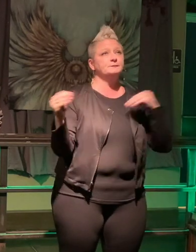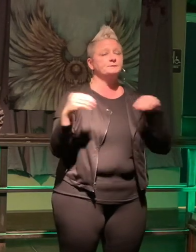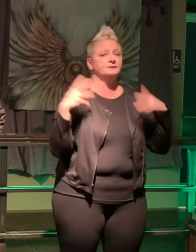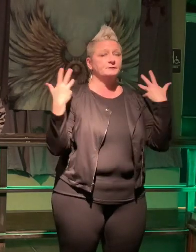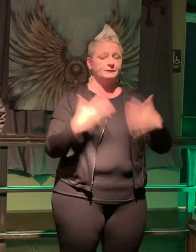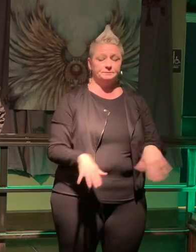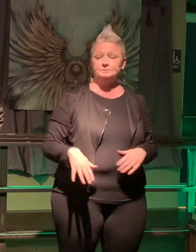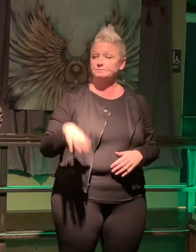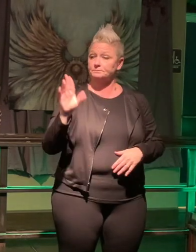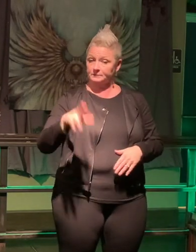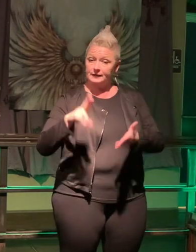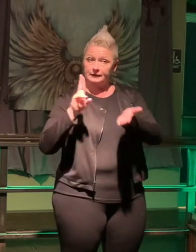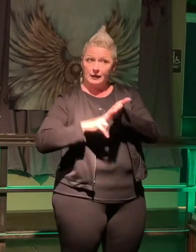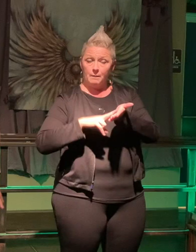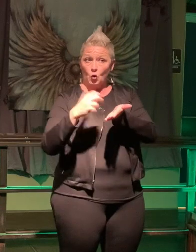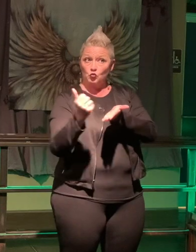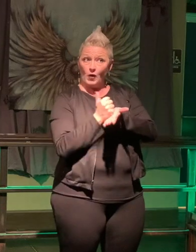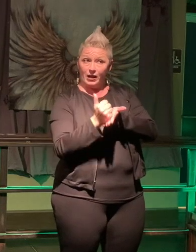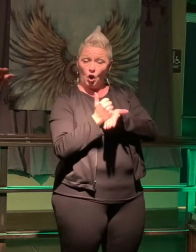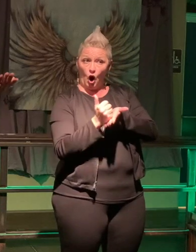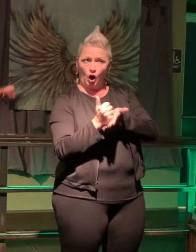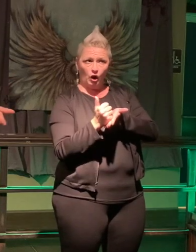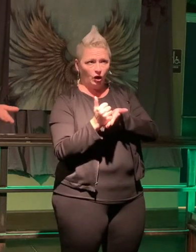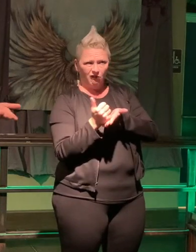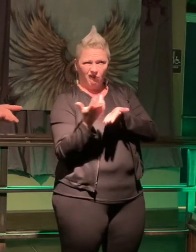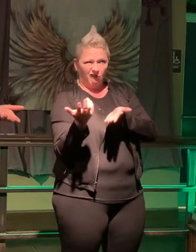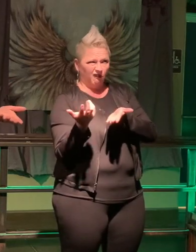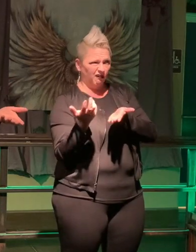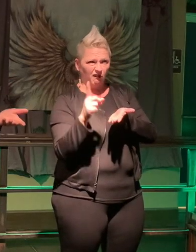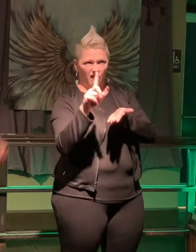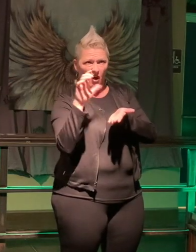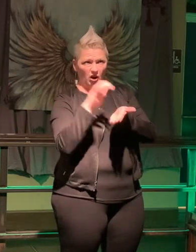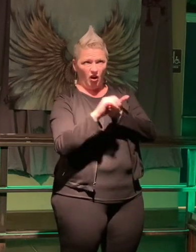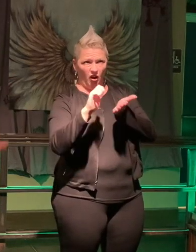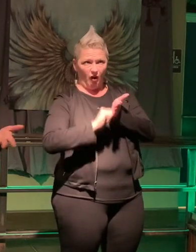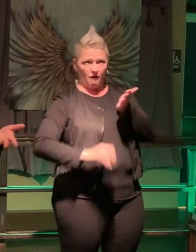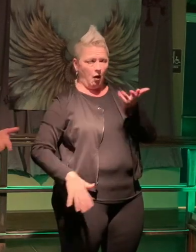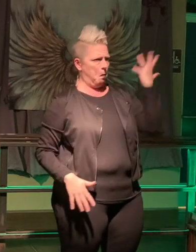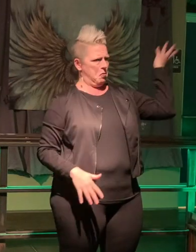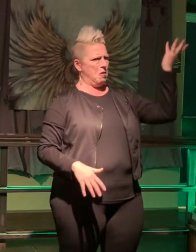you sign up for a credit card you can get I don't remember I think it was 100 dollars and I said "i'll do it!"